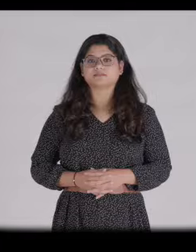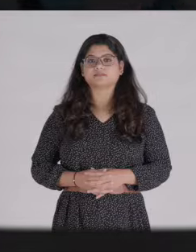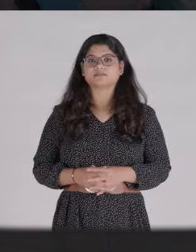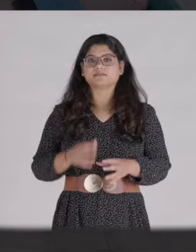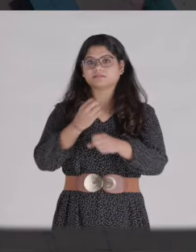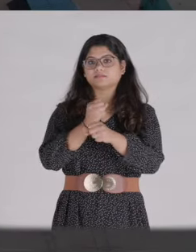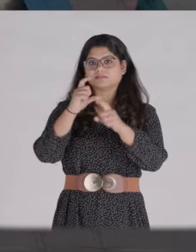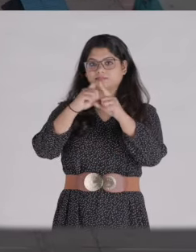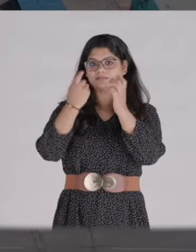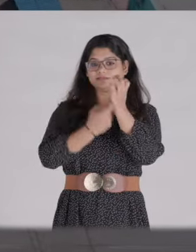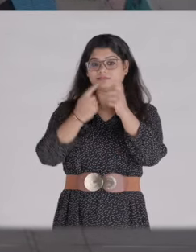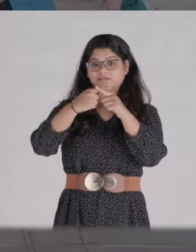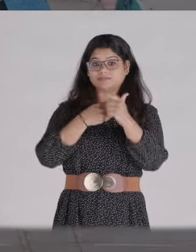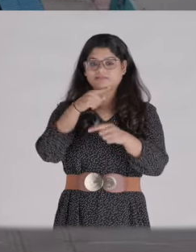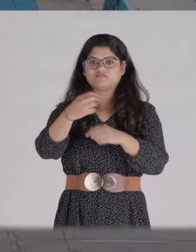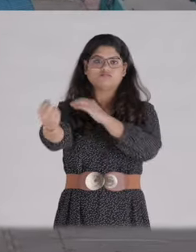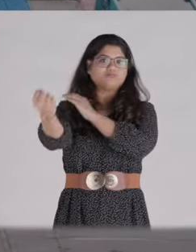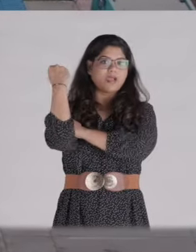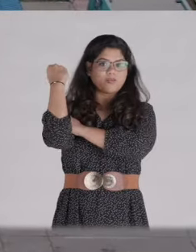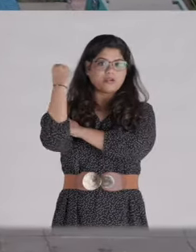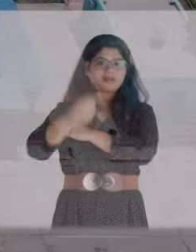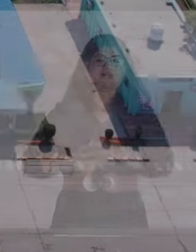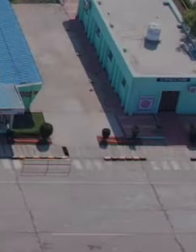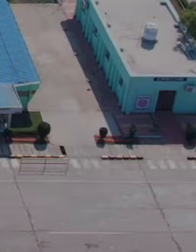Godrej ki Shakti